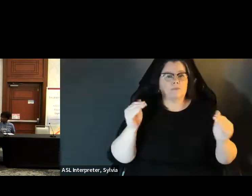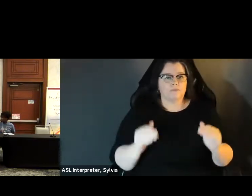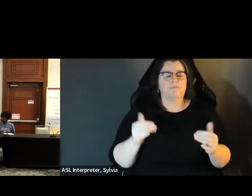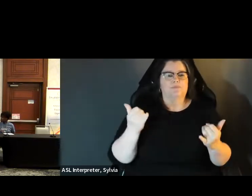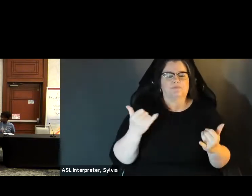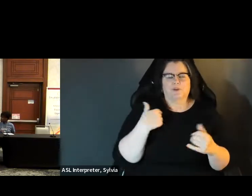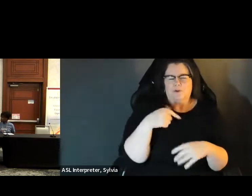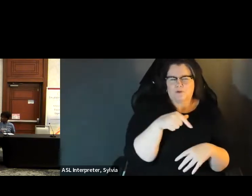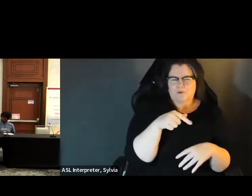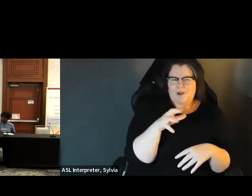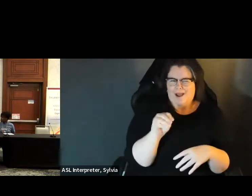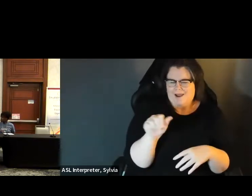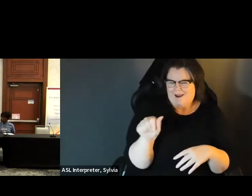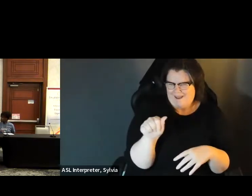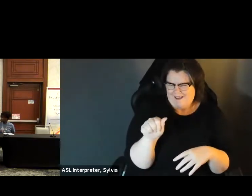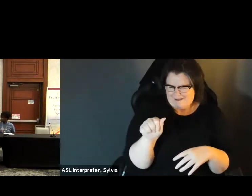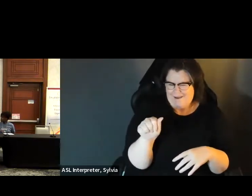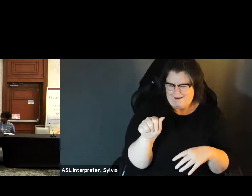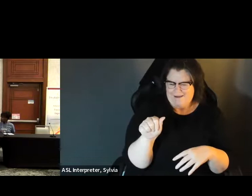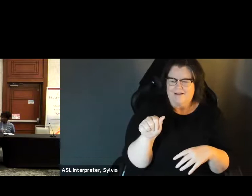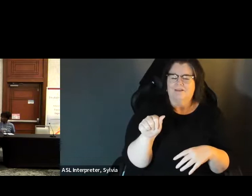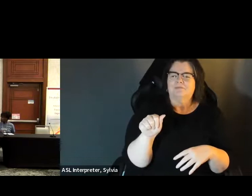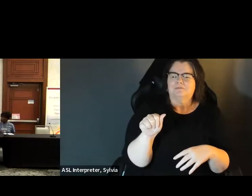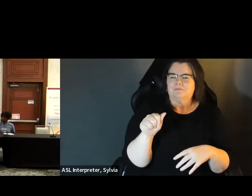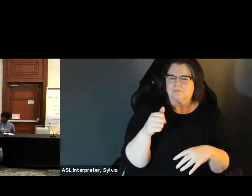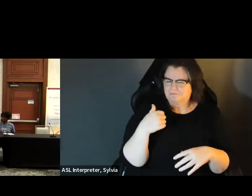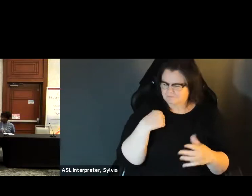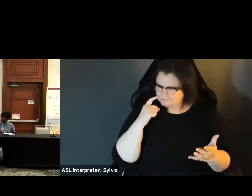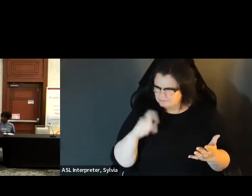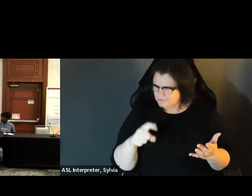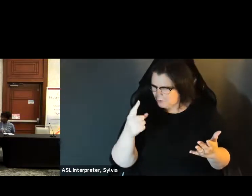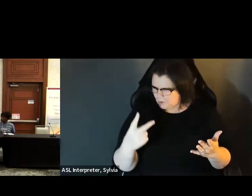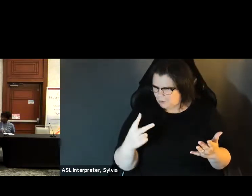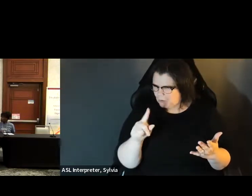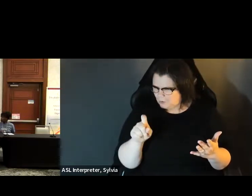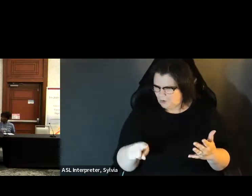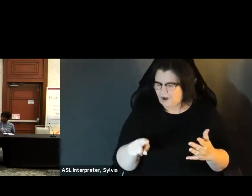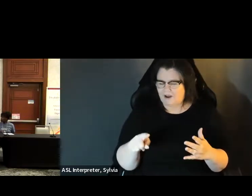Great. Thank you so much. We're gonna move on to some questions that we have transition into the Q, A section of our panel. some questions that we have and transition into the Q&A section of our panel. So we have some -- the first couple